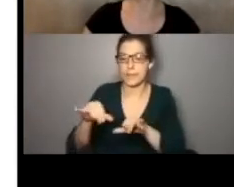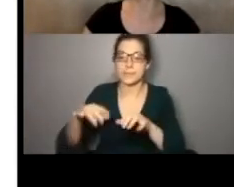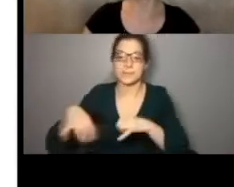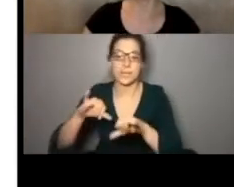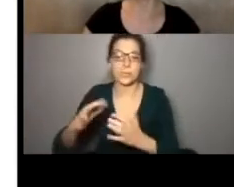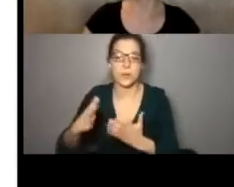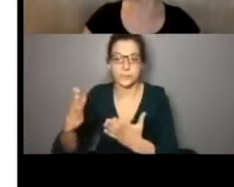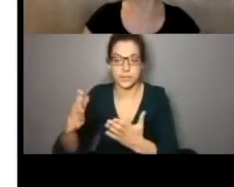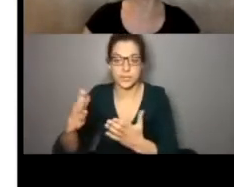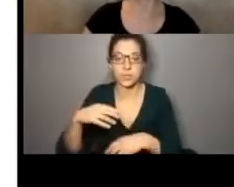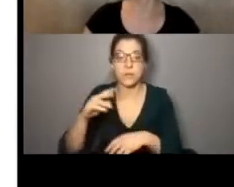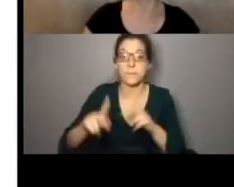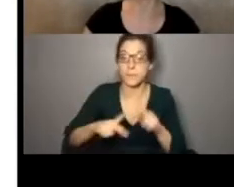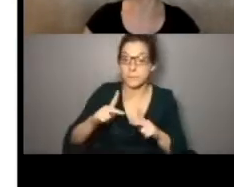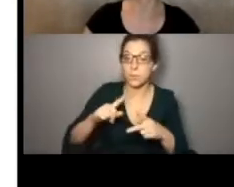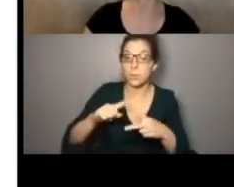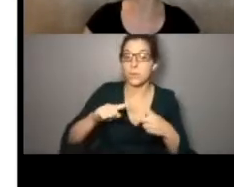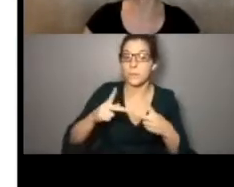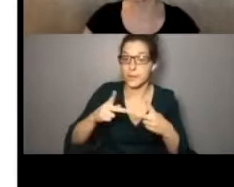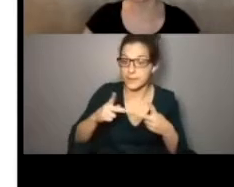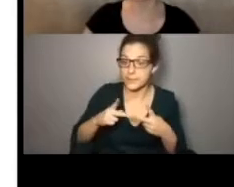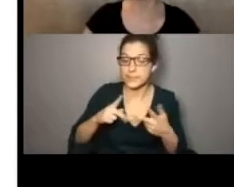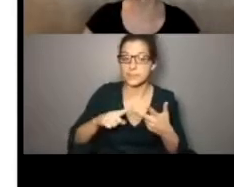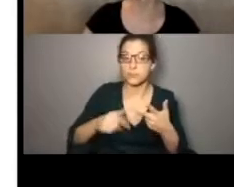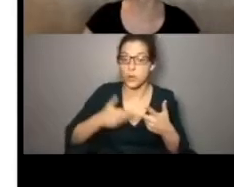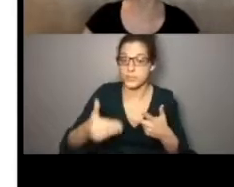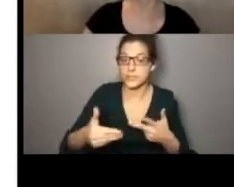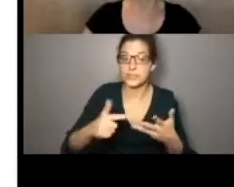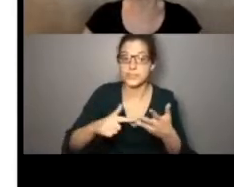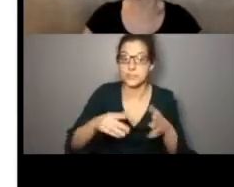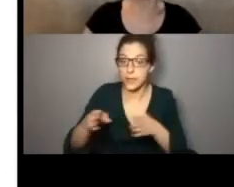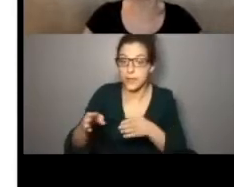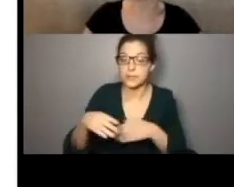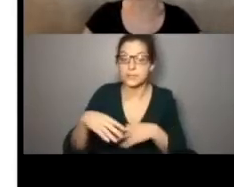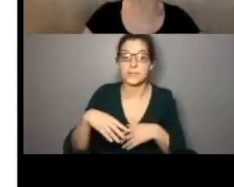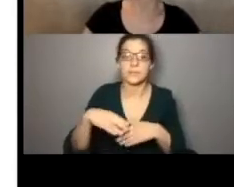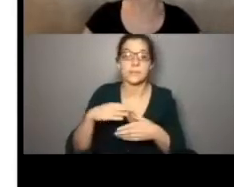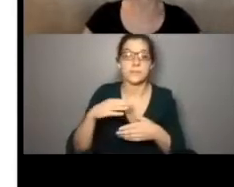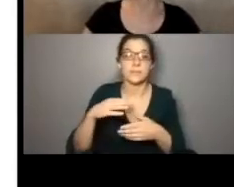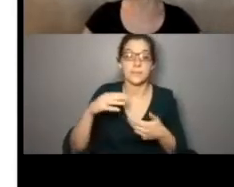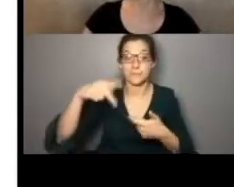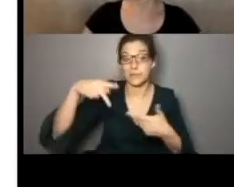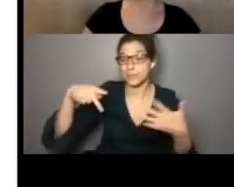way as the standard recommendations: People, places, processes, plans.